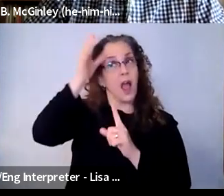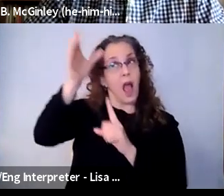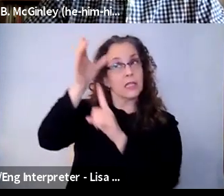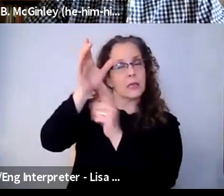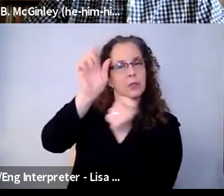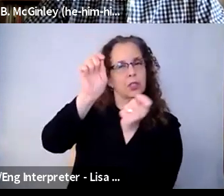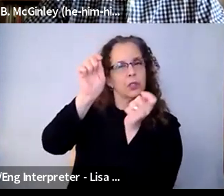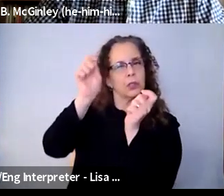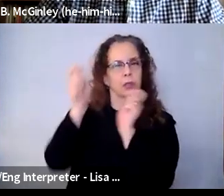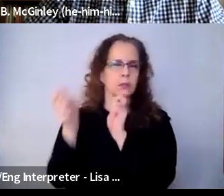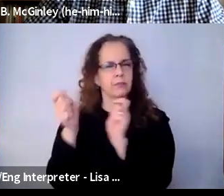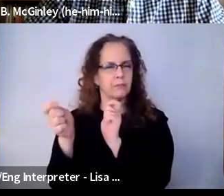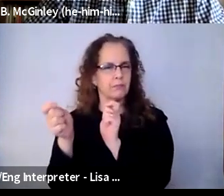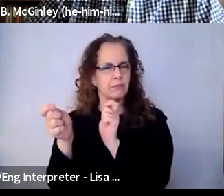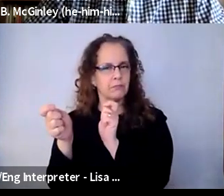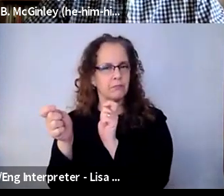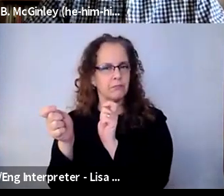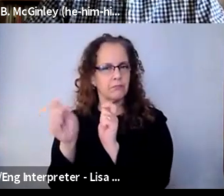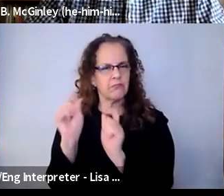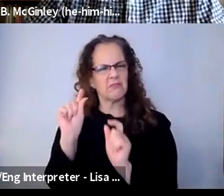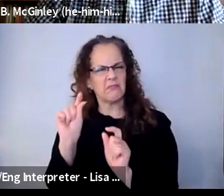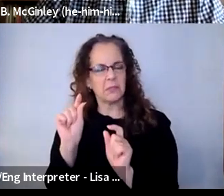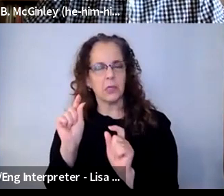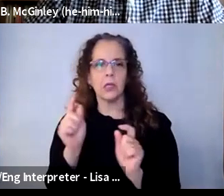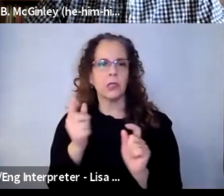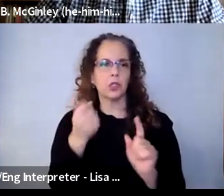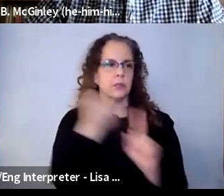into this situation, it happened so quickly, right, trying to